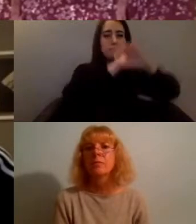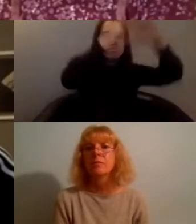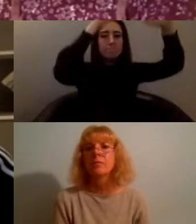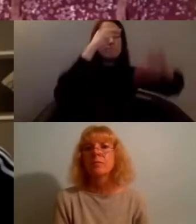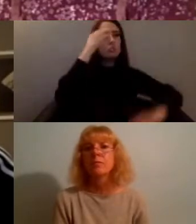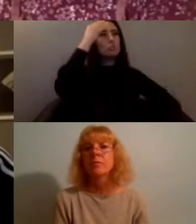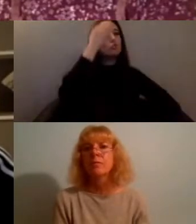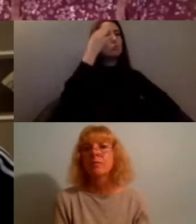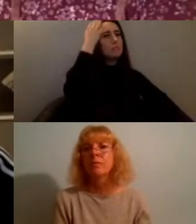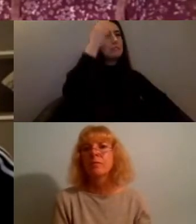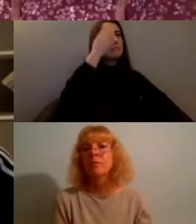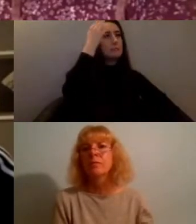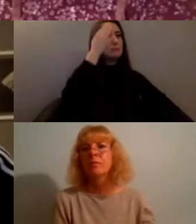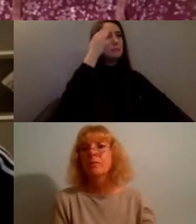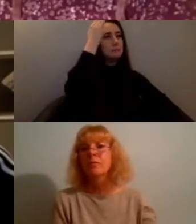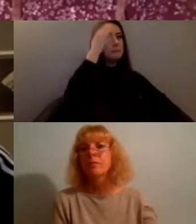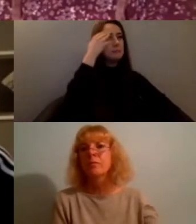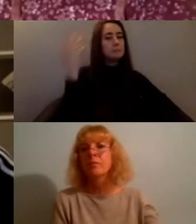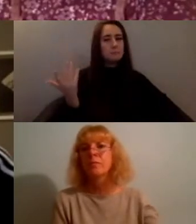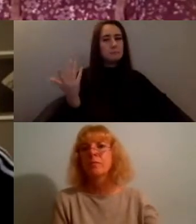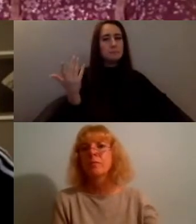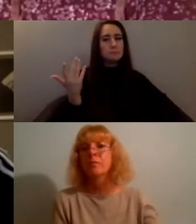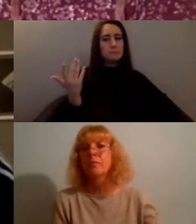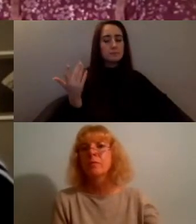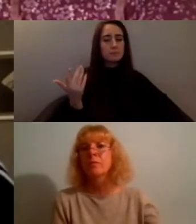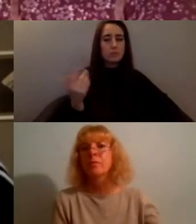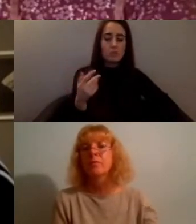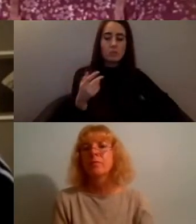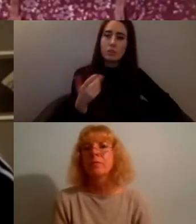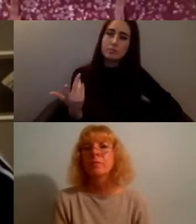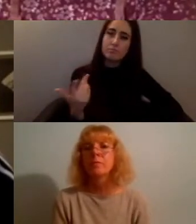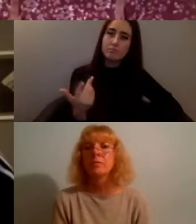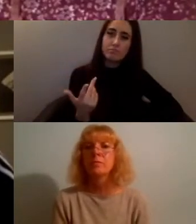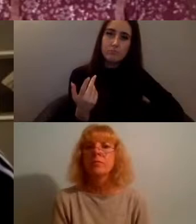some of you are doing this...but what would it what would it look like if change making